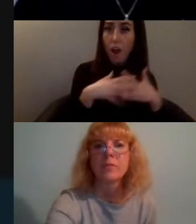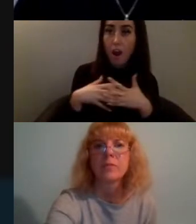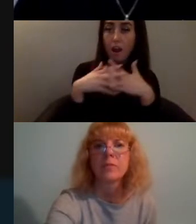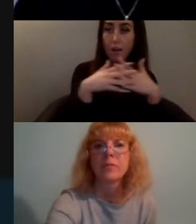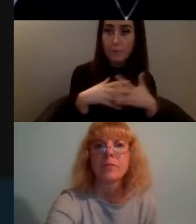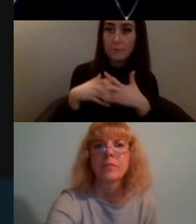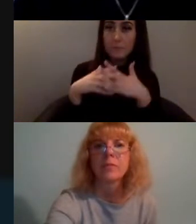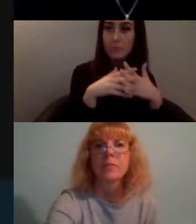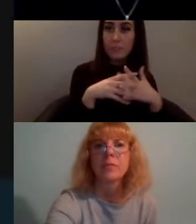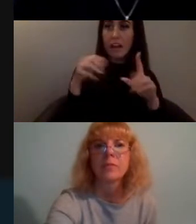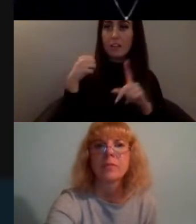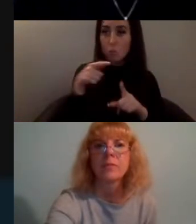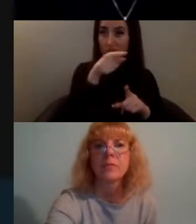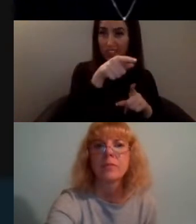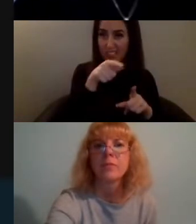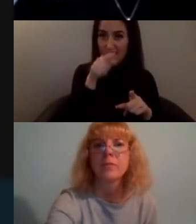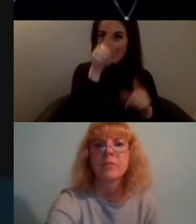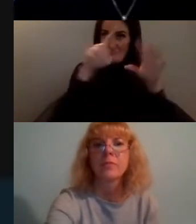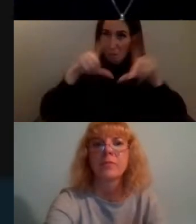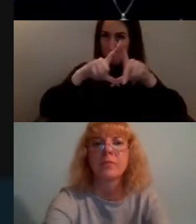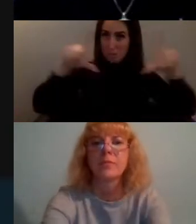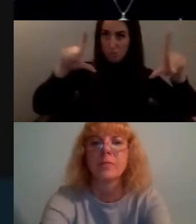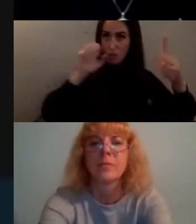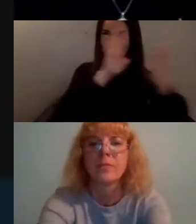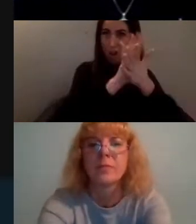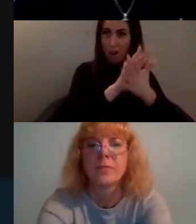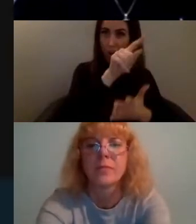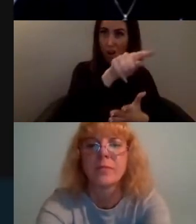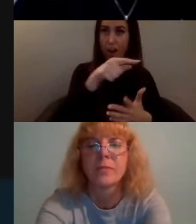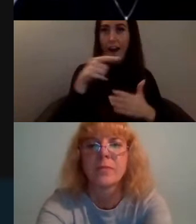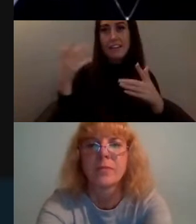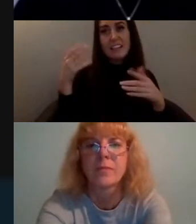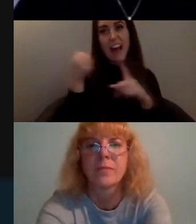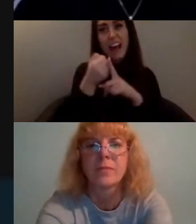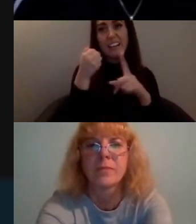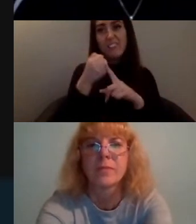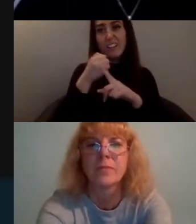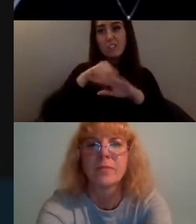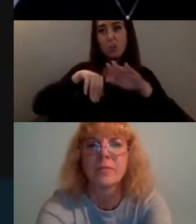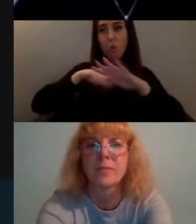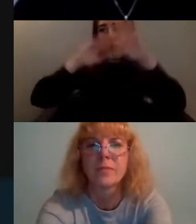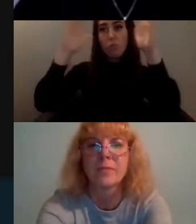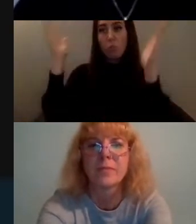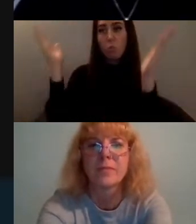world and in response i created some information graphics that i've then been able to offer